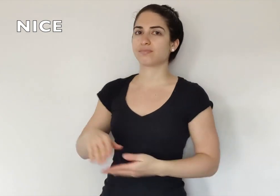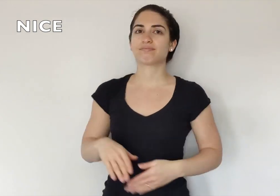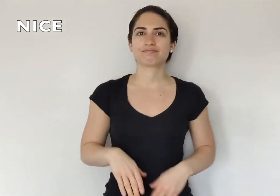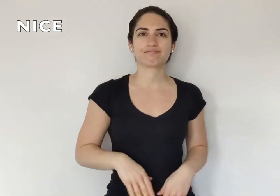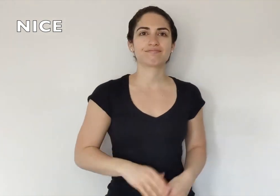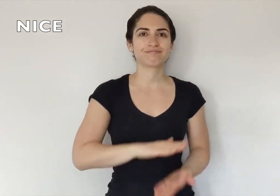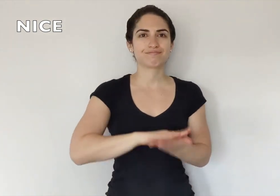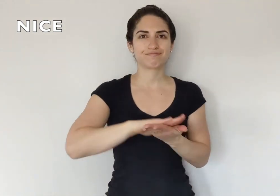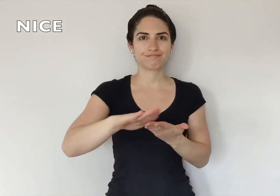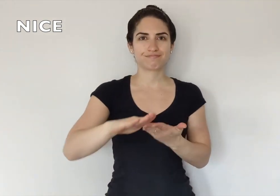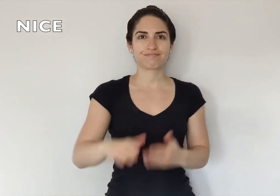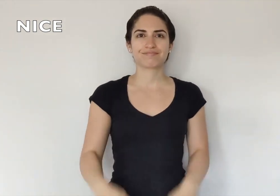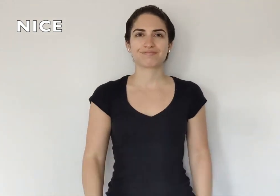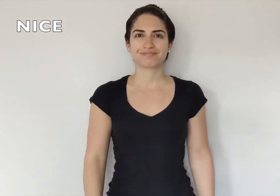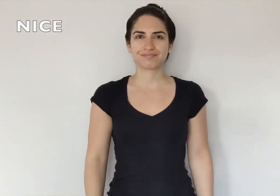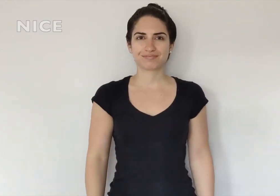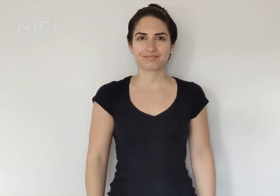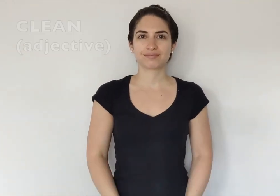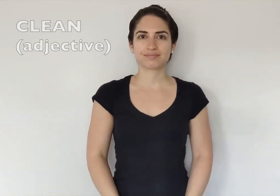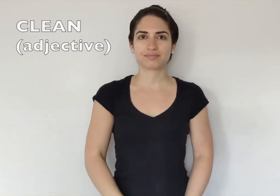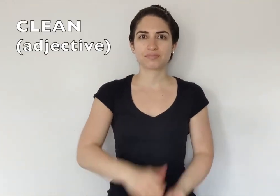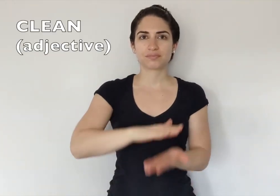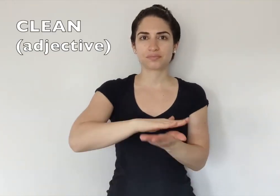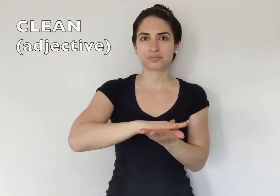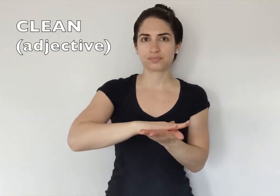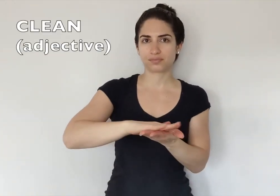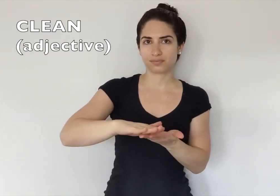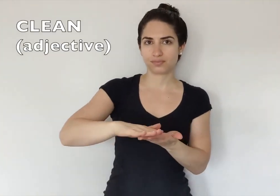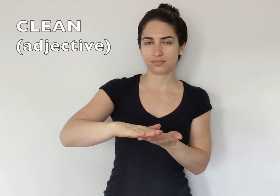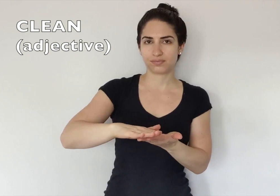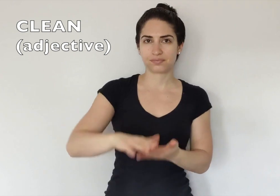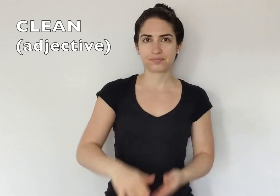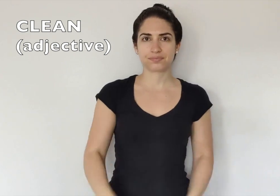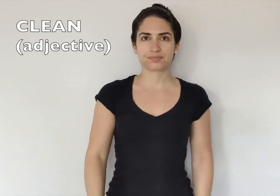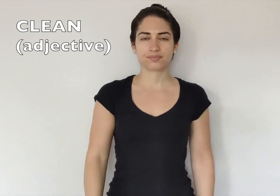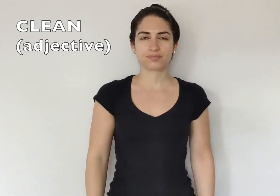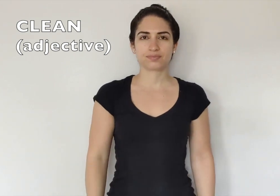NICE CLEAN